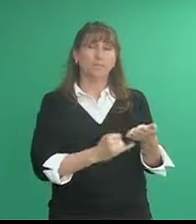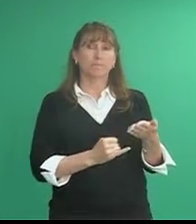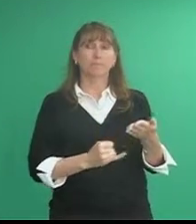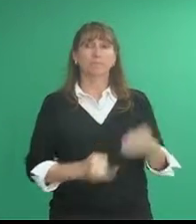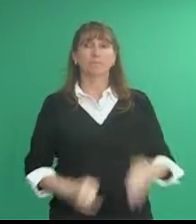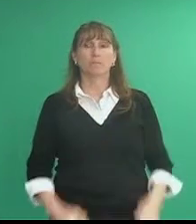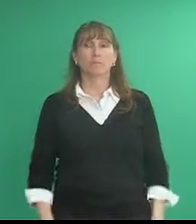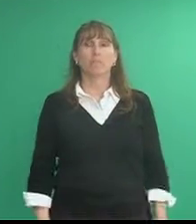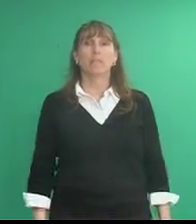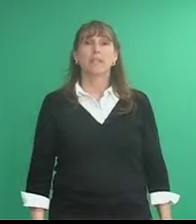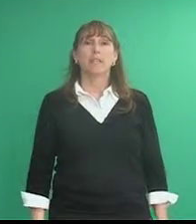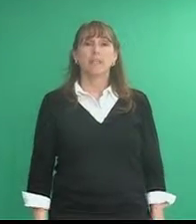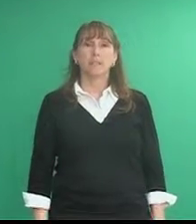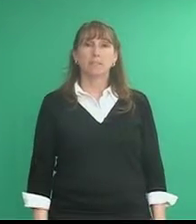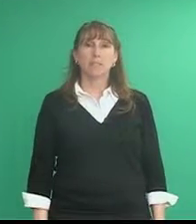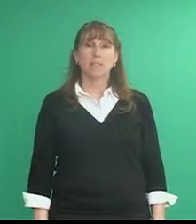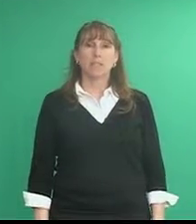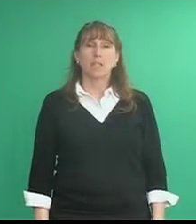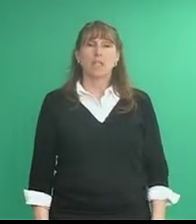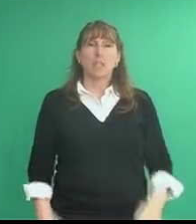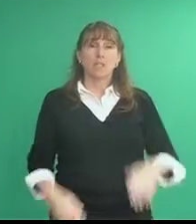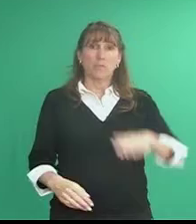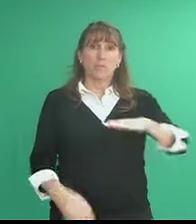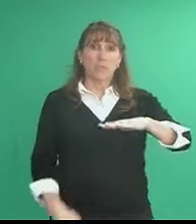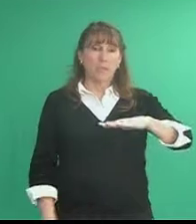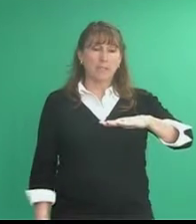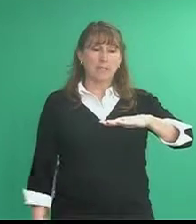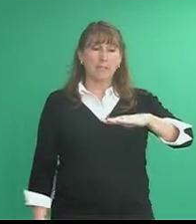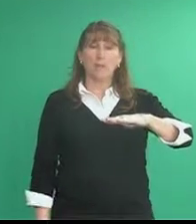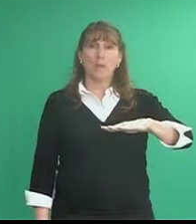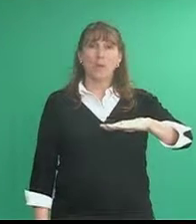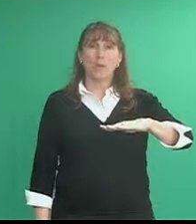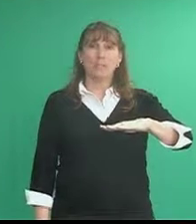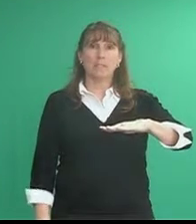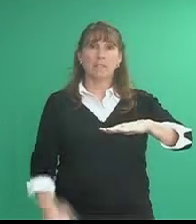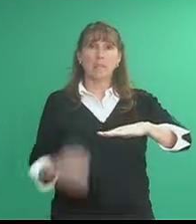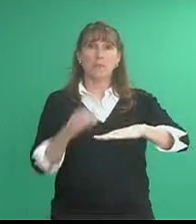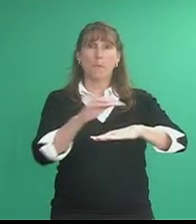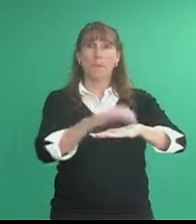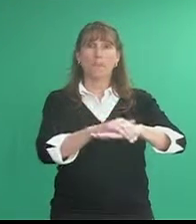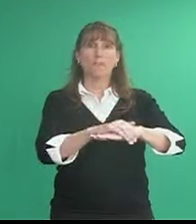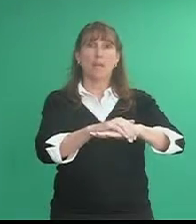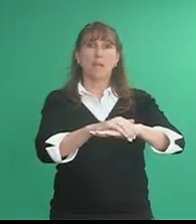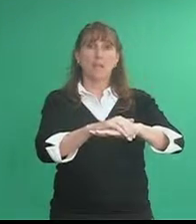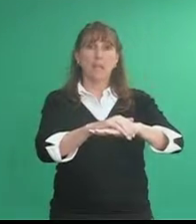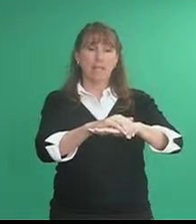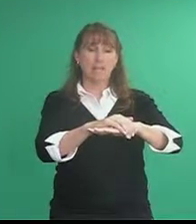English base hand palm faces down dominant hand